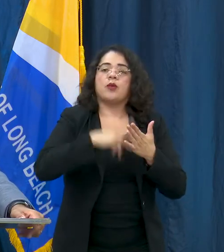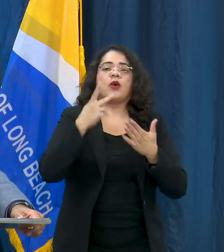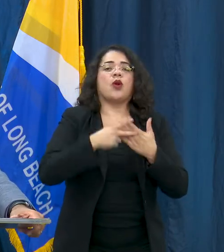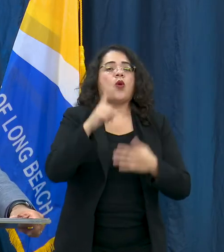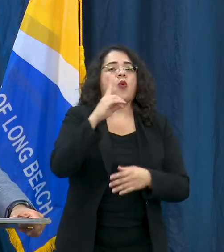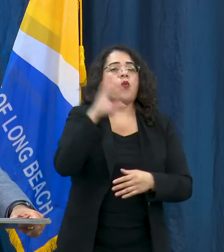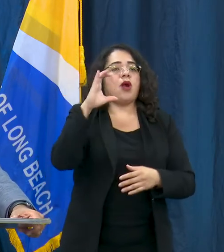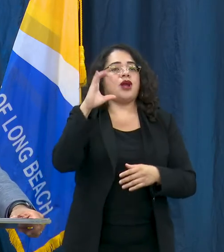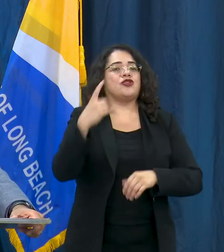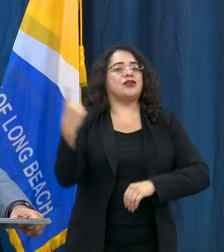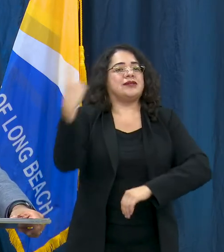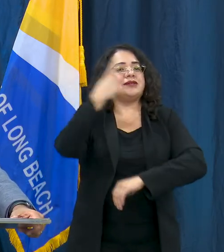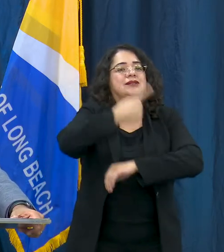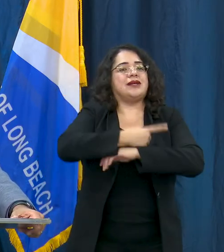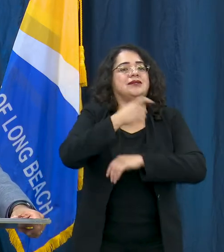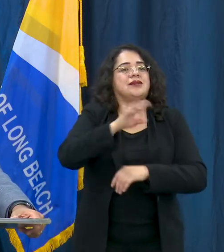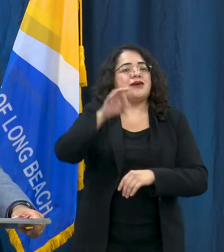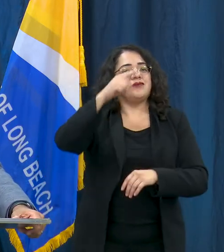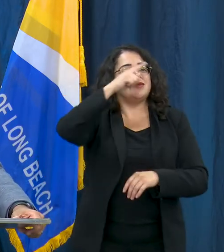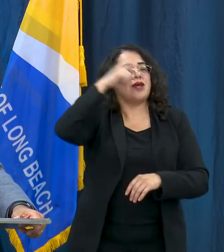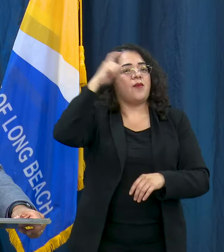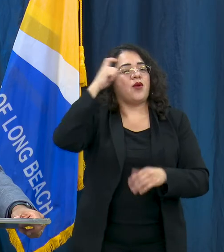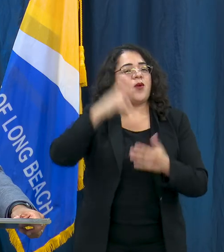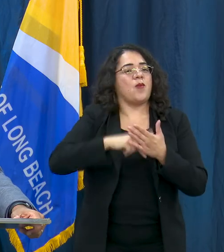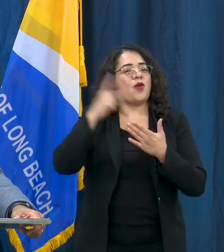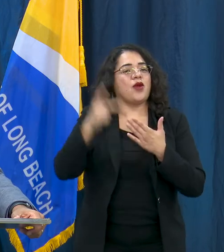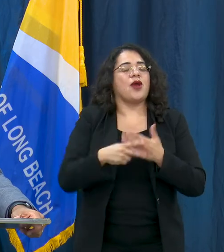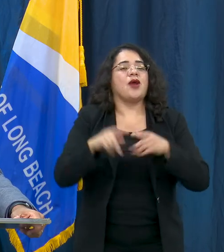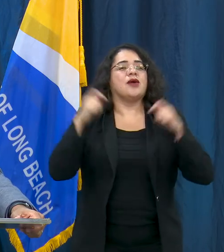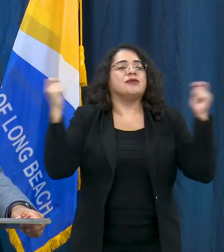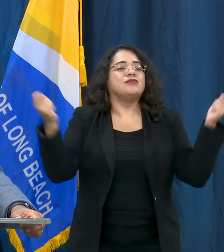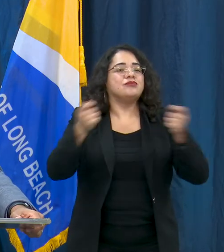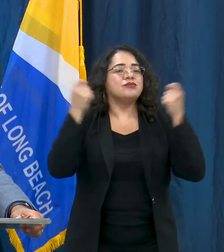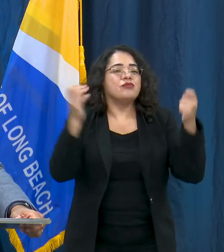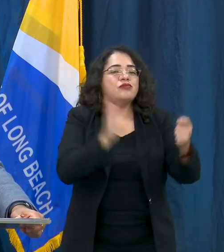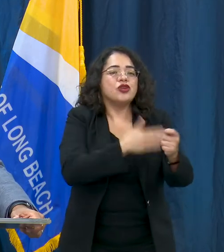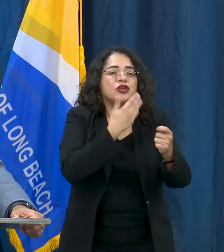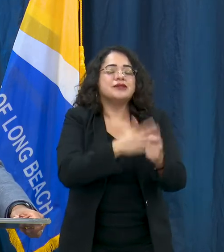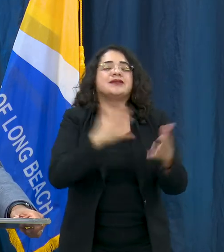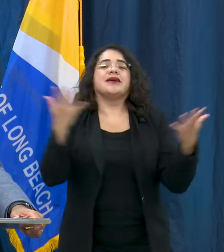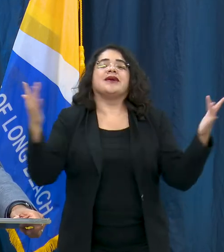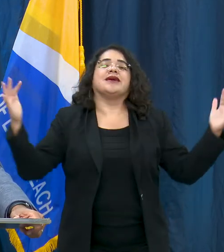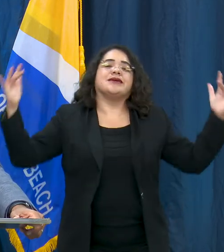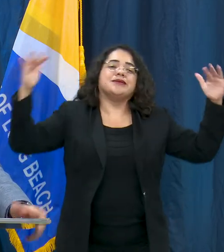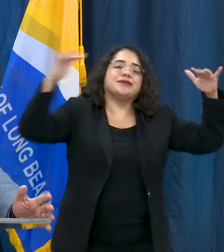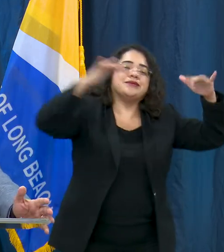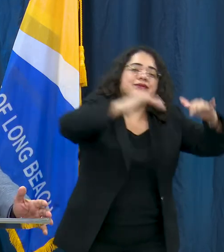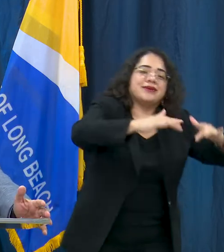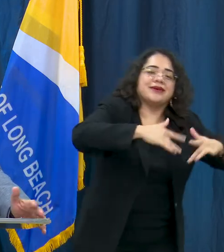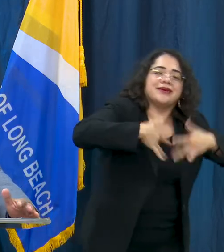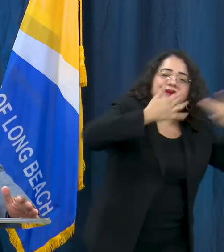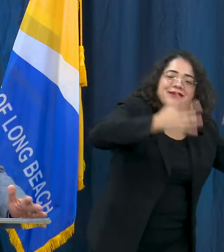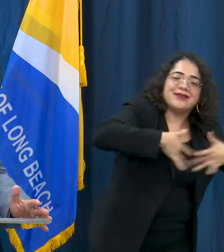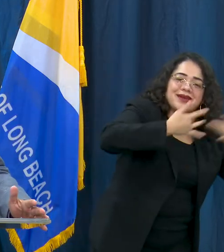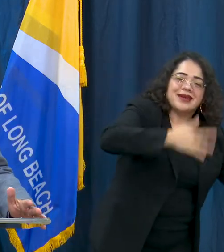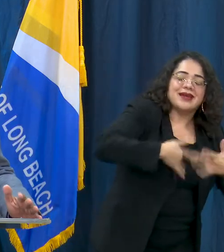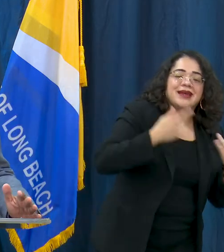programming - includes: concerts and festivals and gatherings for families and because of this health